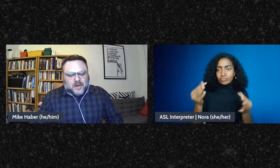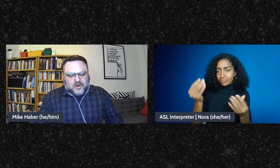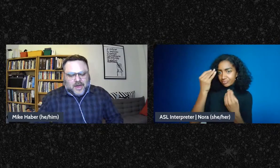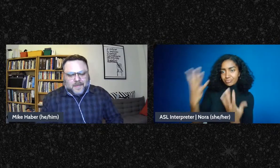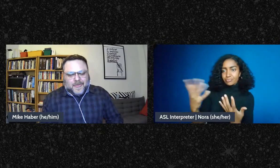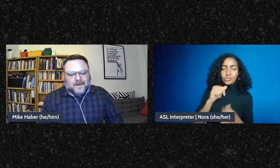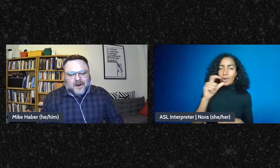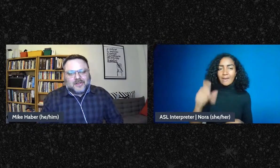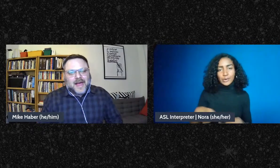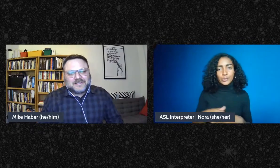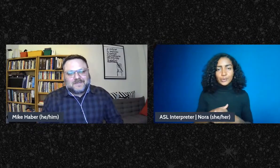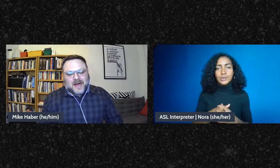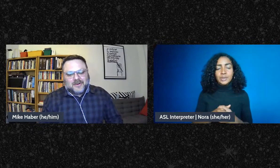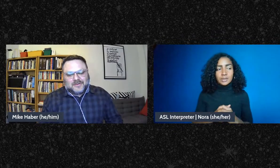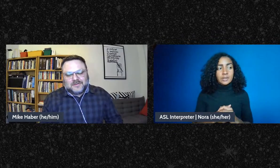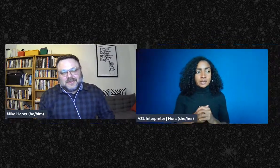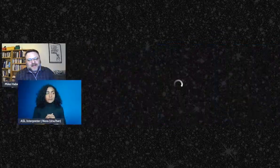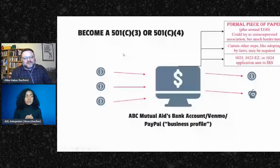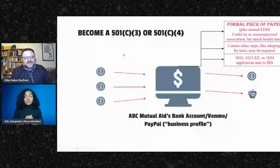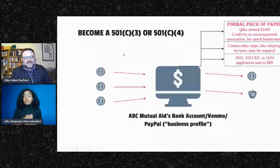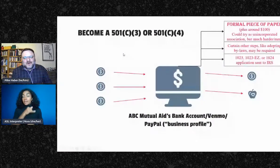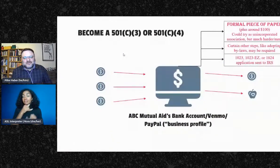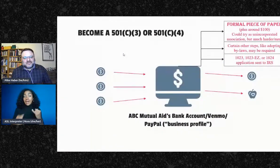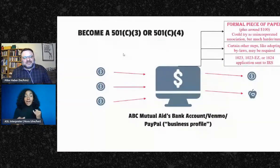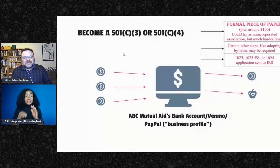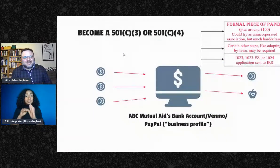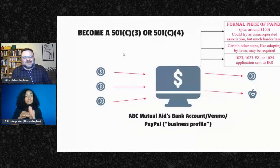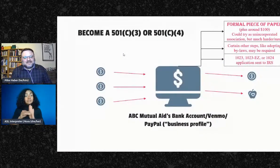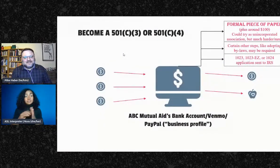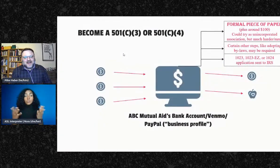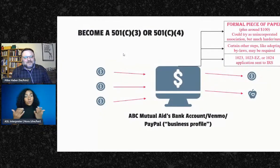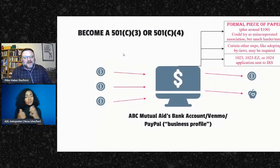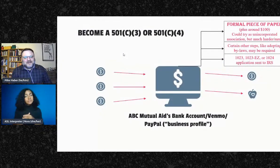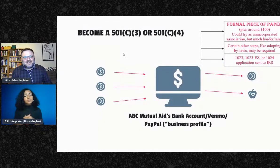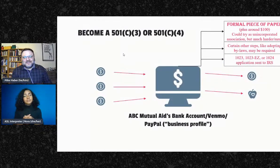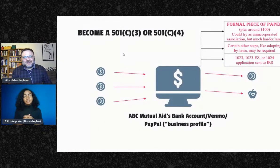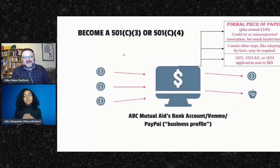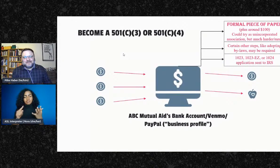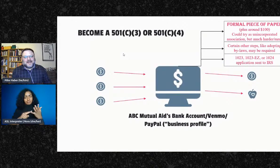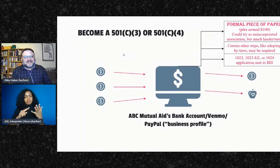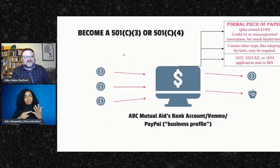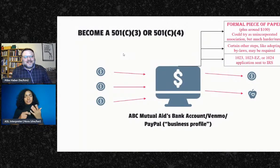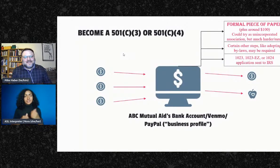Okay our last model and sort of the most non-profit industrial complex of all of